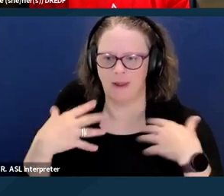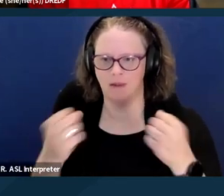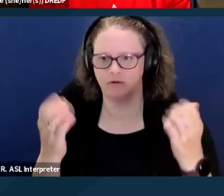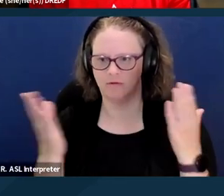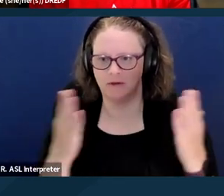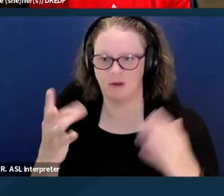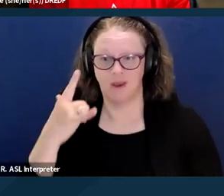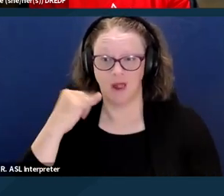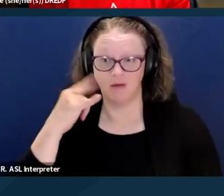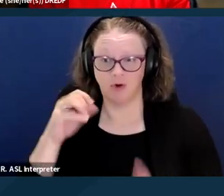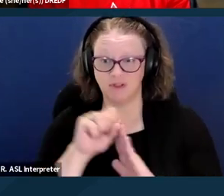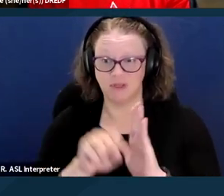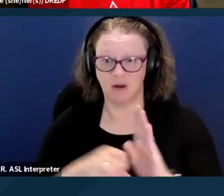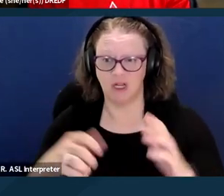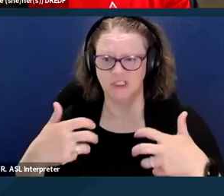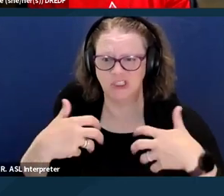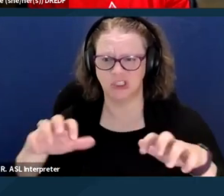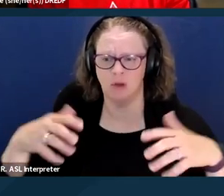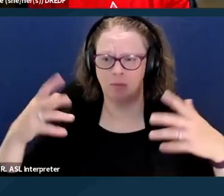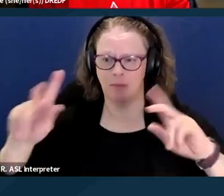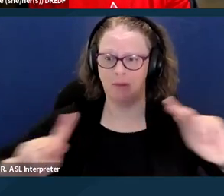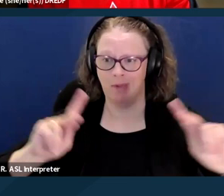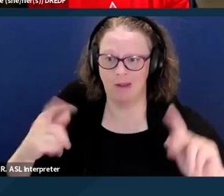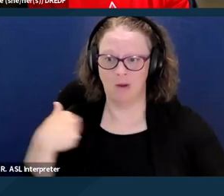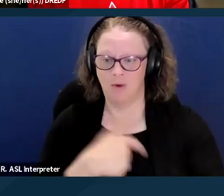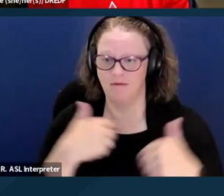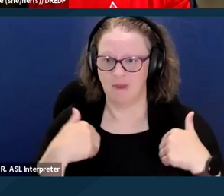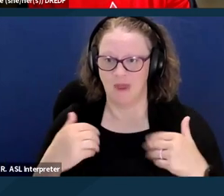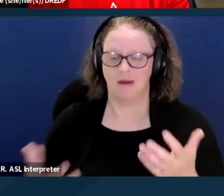We have had a collection of benefits, programs,